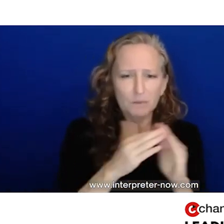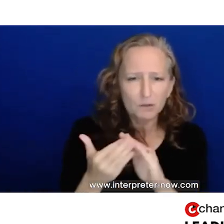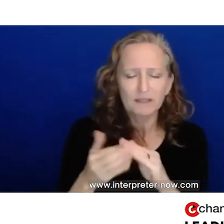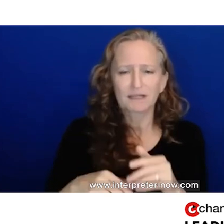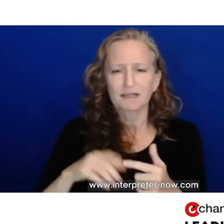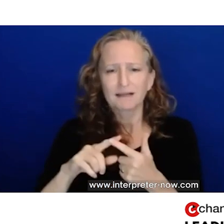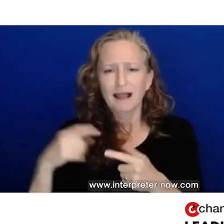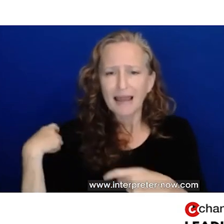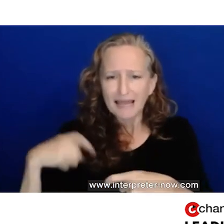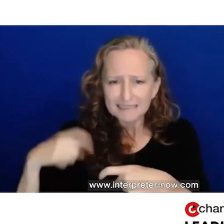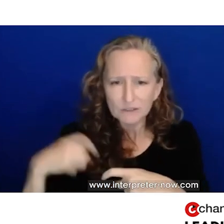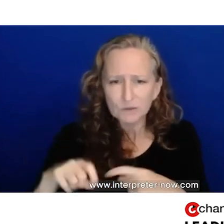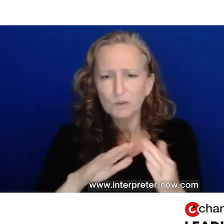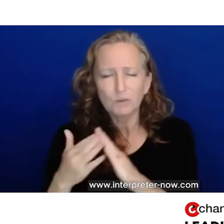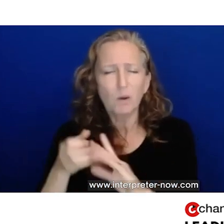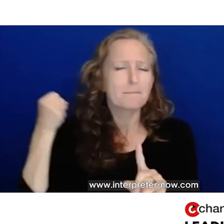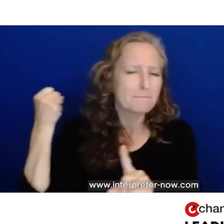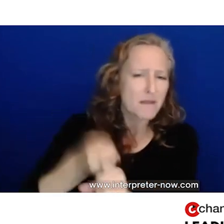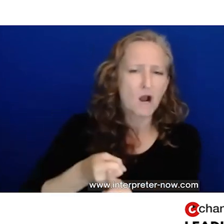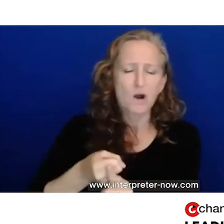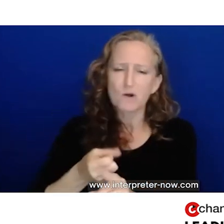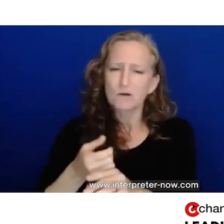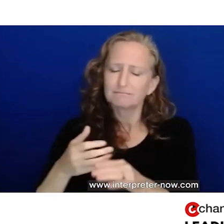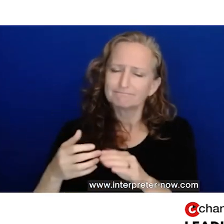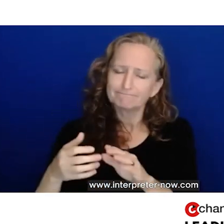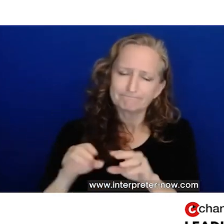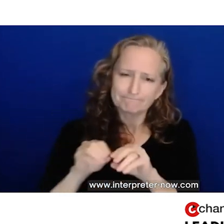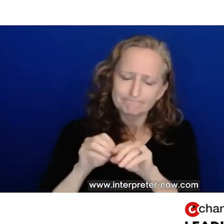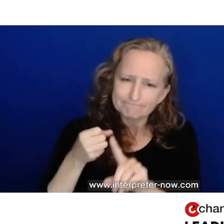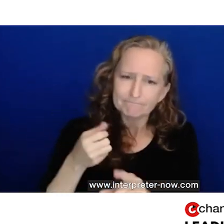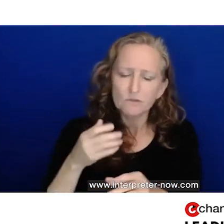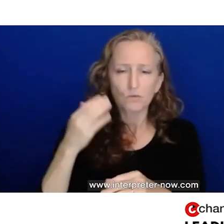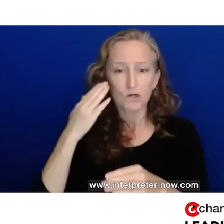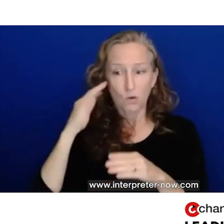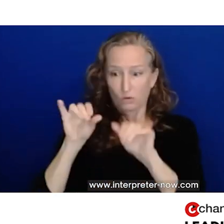New York City, Latino communities specifically as well. But we know that those structural